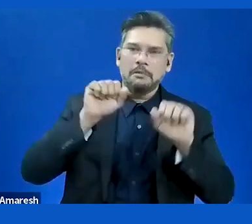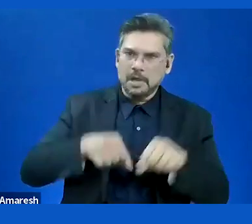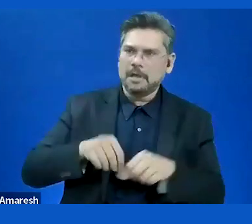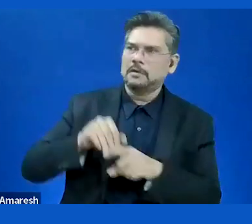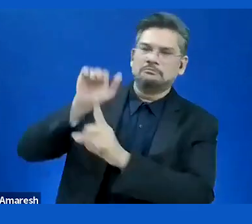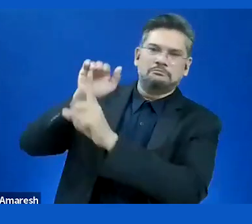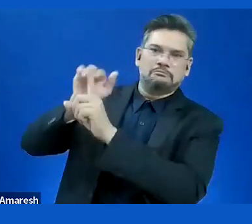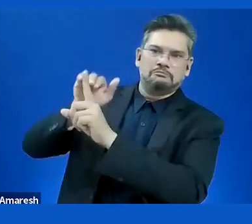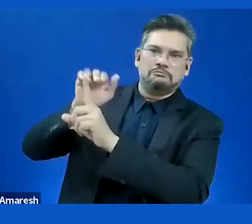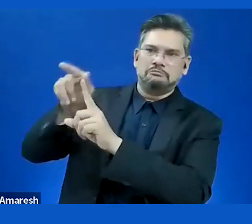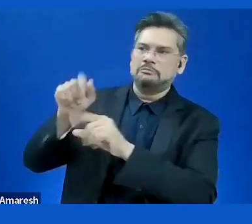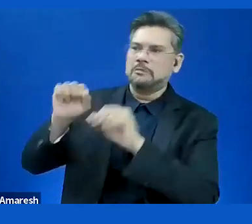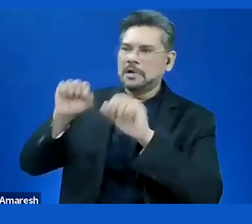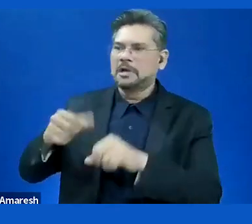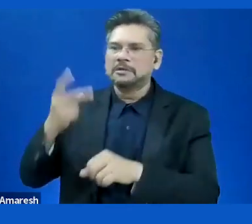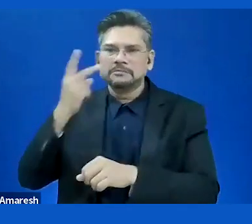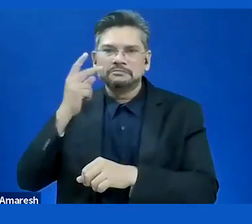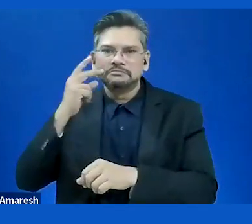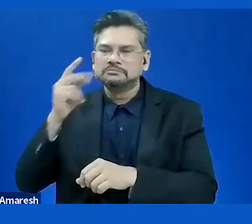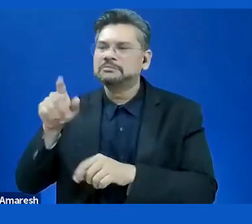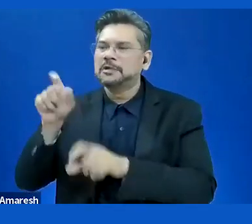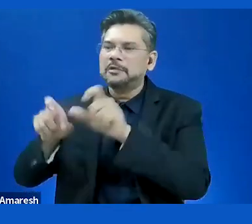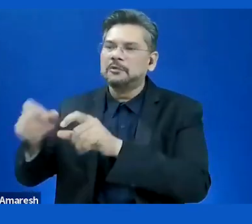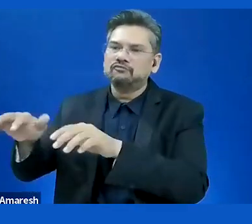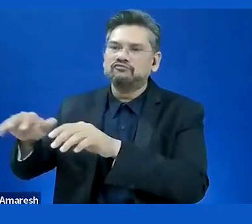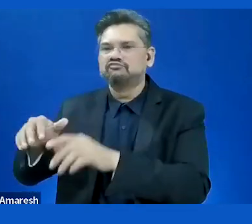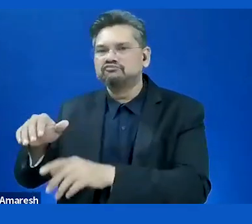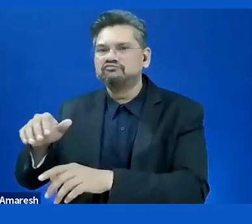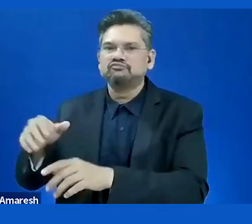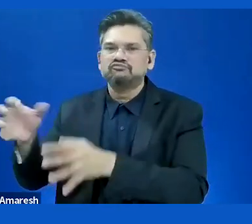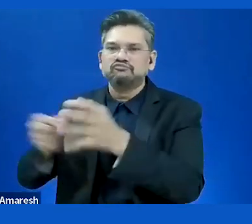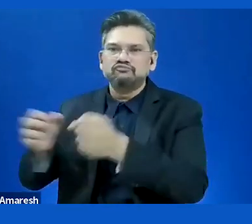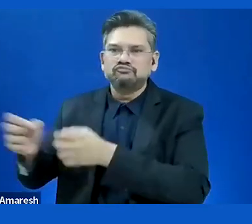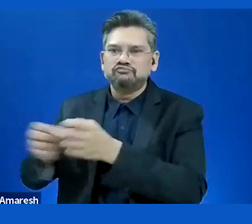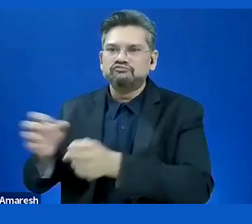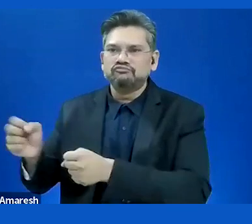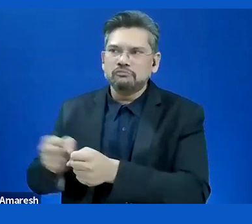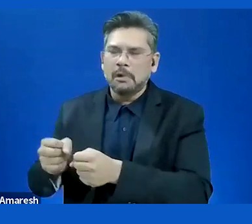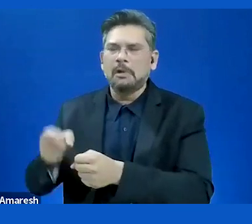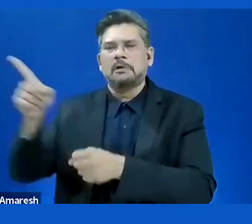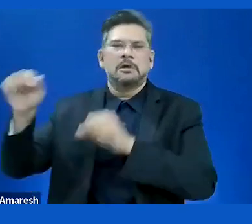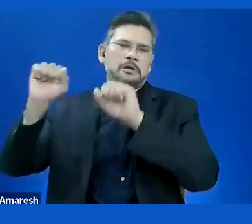certain projects. So that's the role of the DPO and the umbrellas to find the right people. We